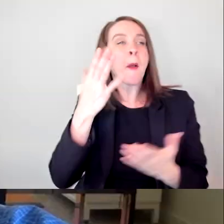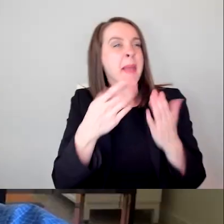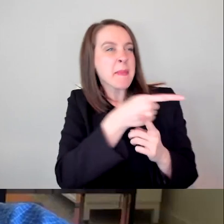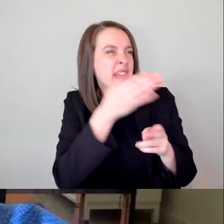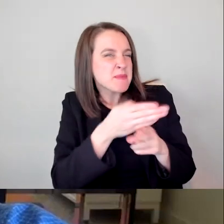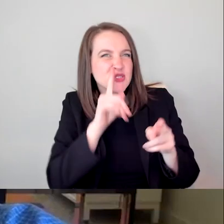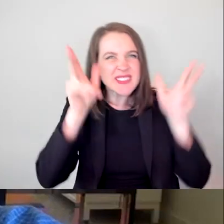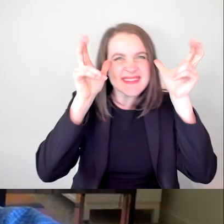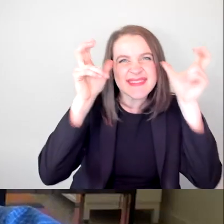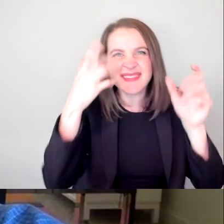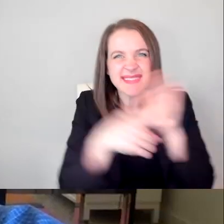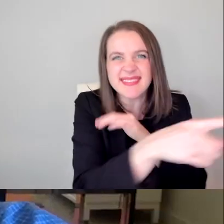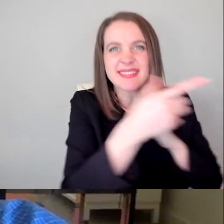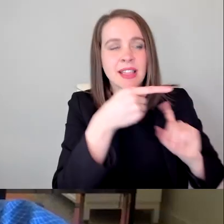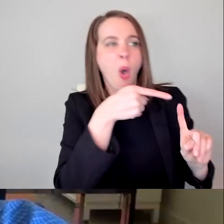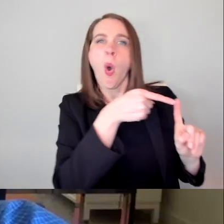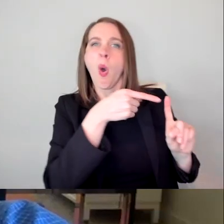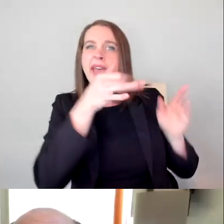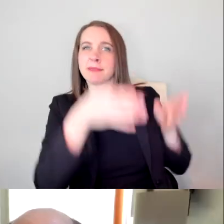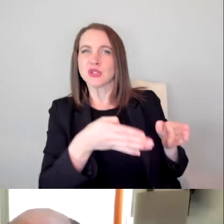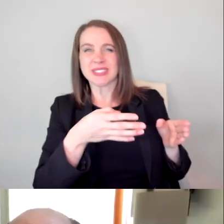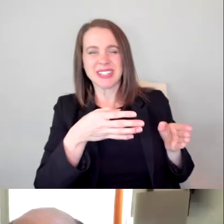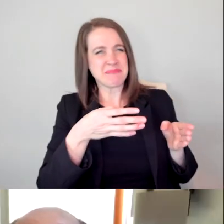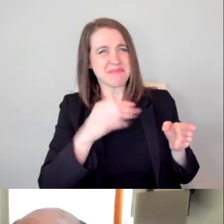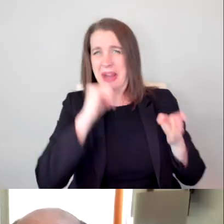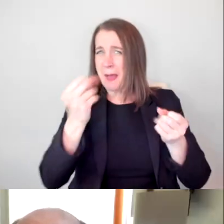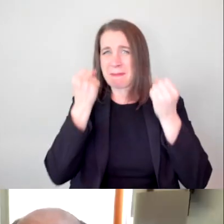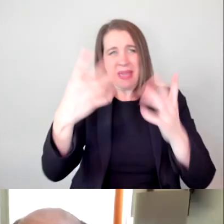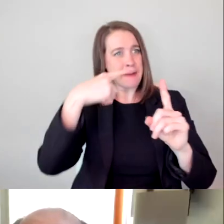I don't know that there were very many positives. I appreciated their performances.